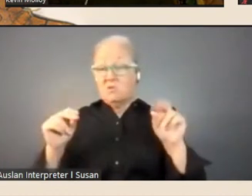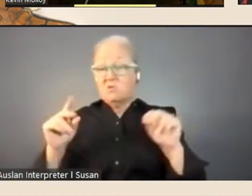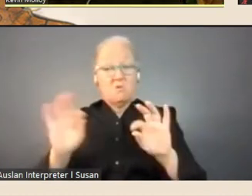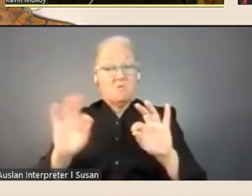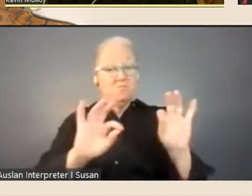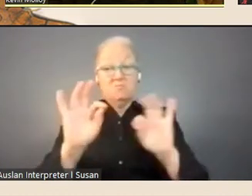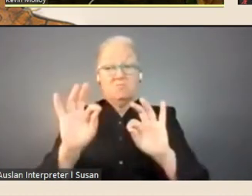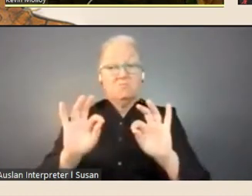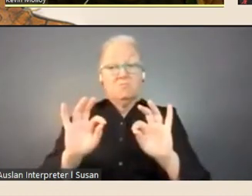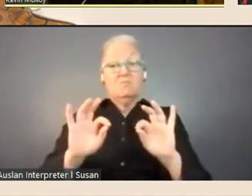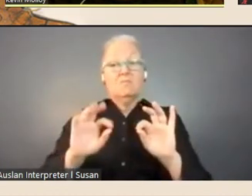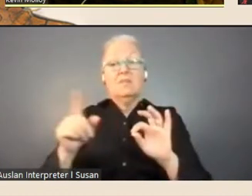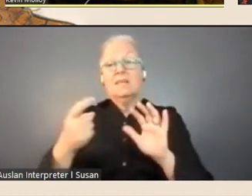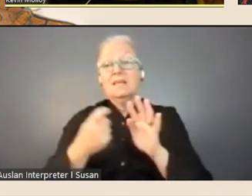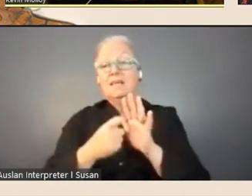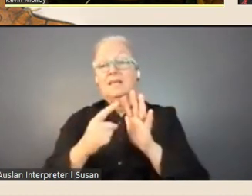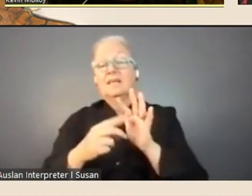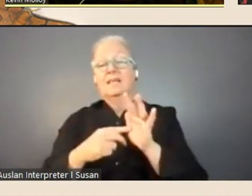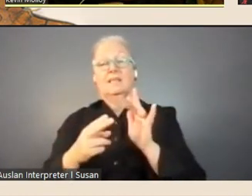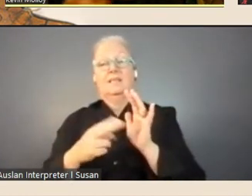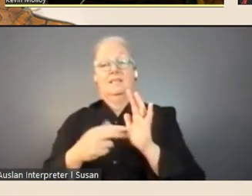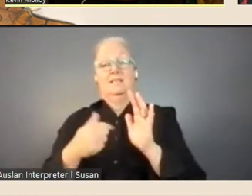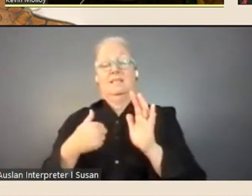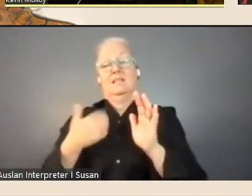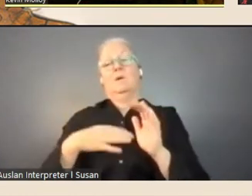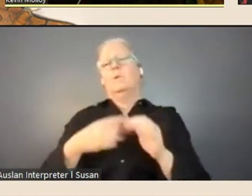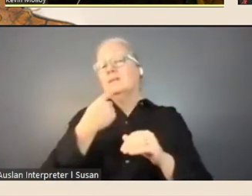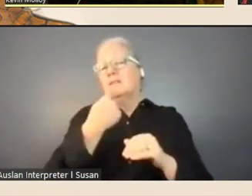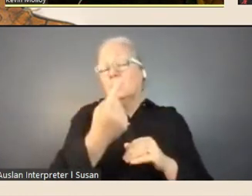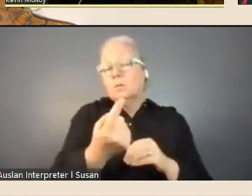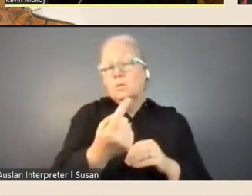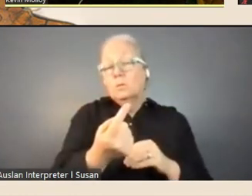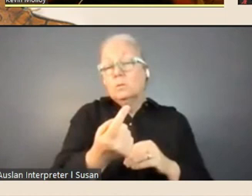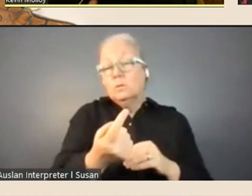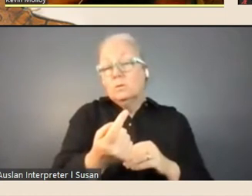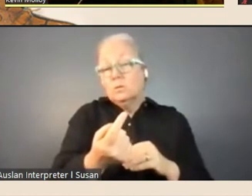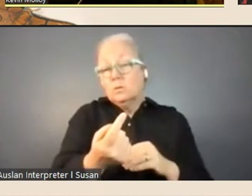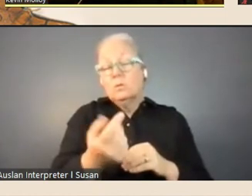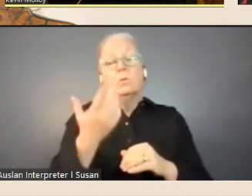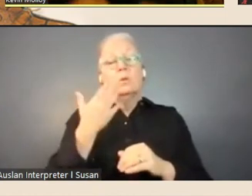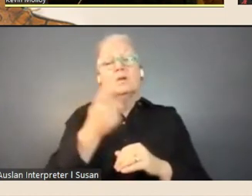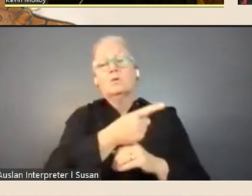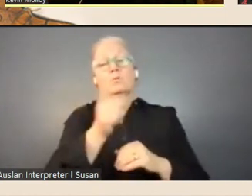Kevin: I think I..Shona, I'd just like to tell people when they, when they're looking for collection material